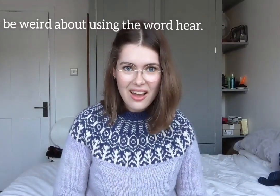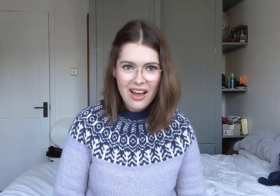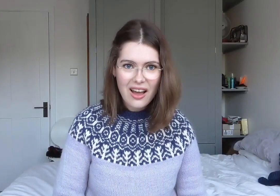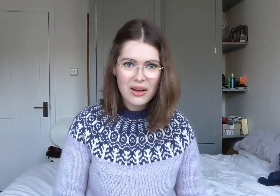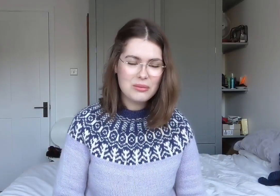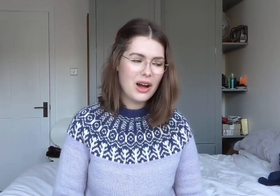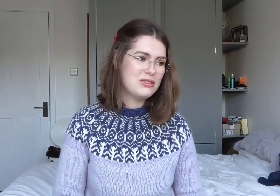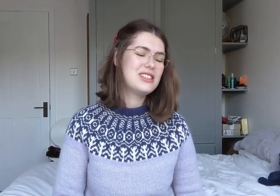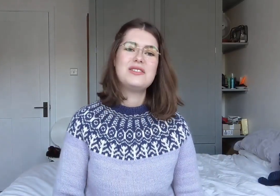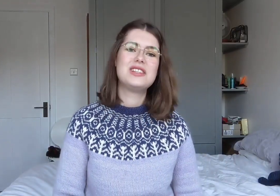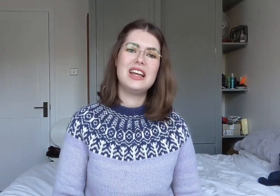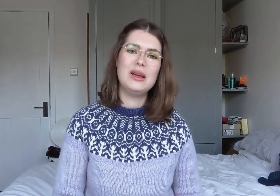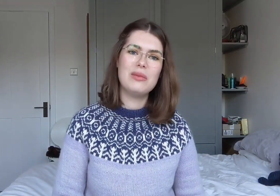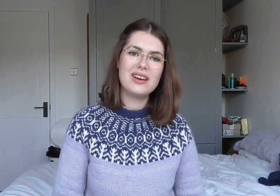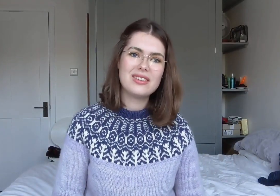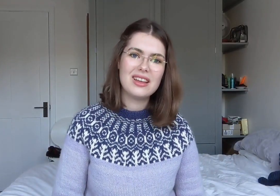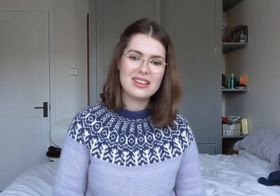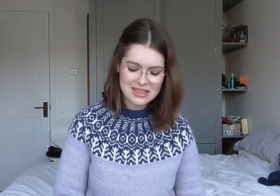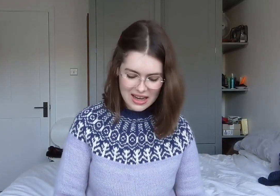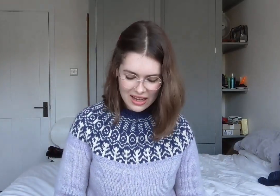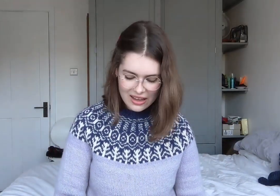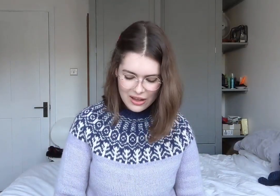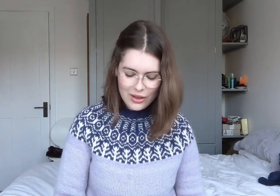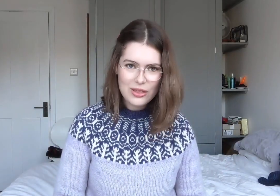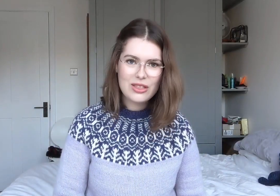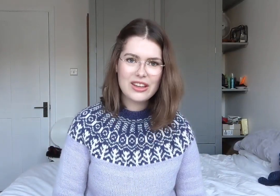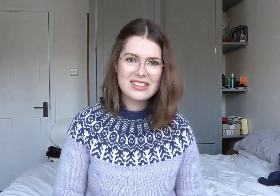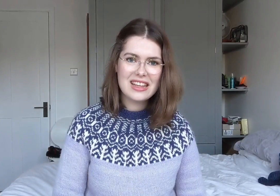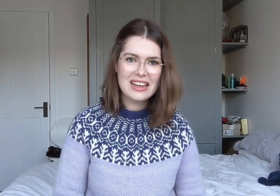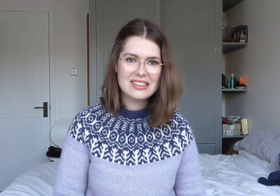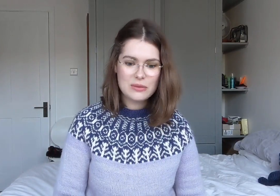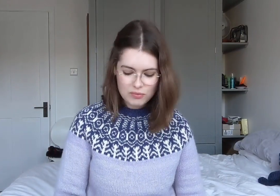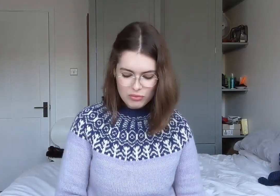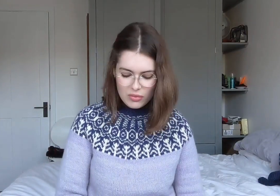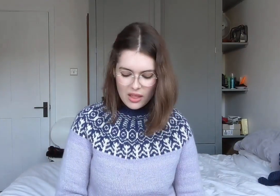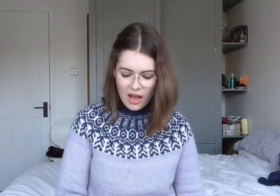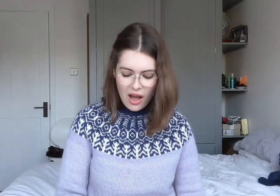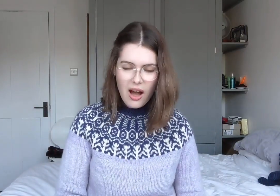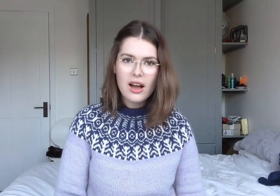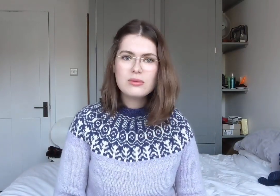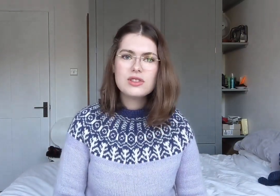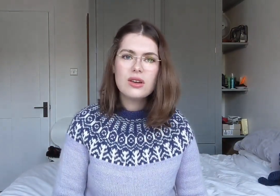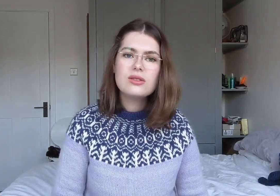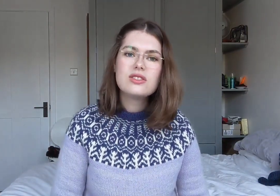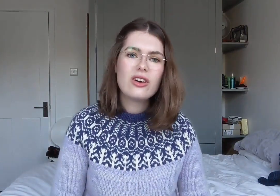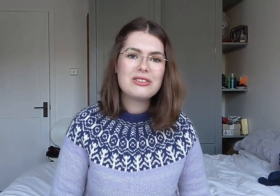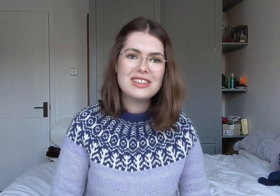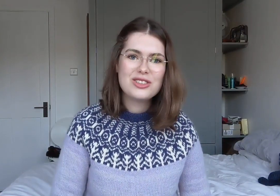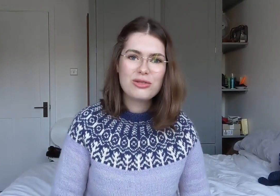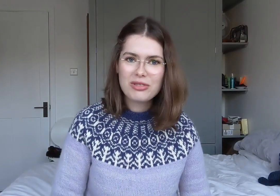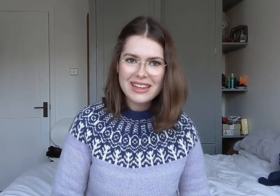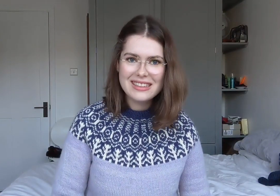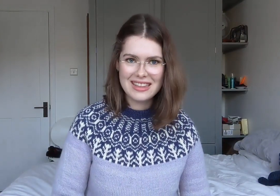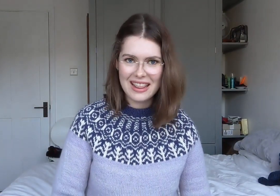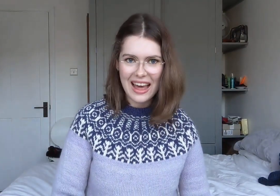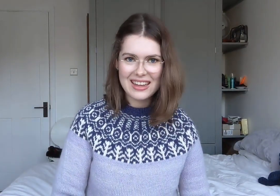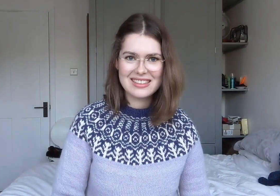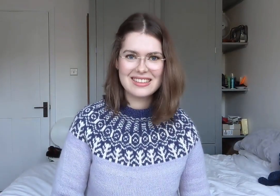I received an email the other day, that said 'I'm so sorry to read that'